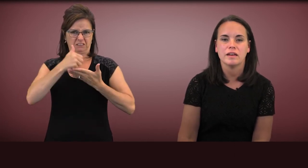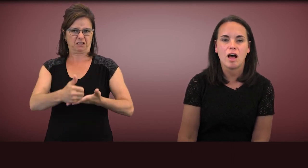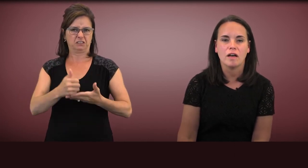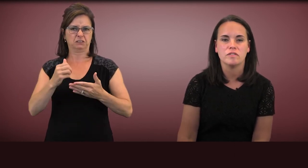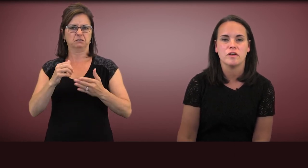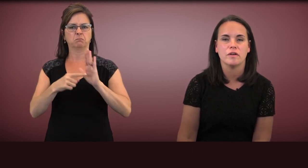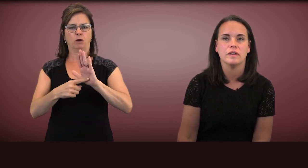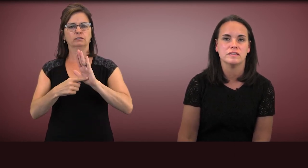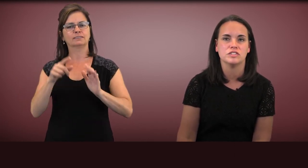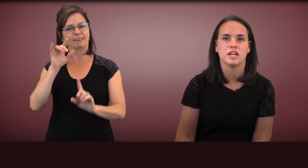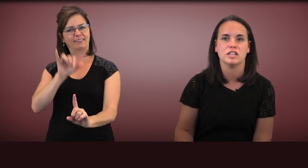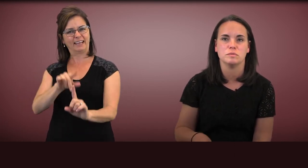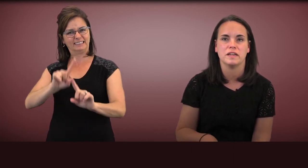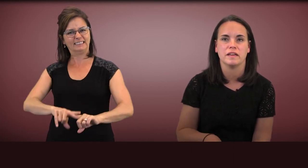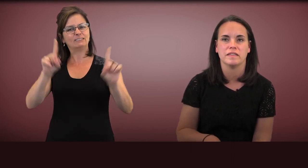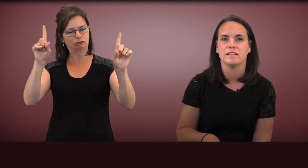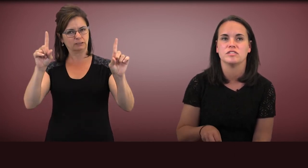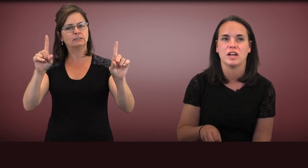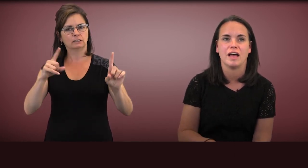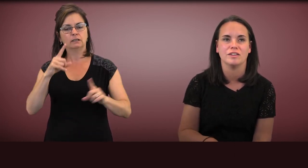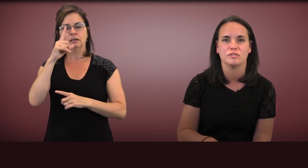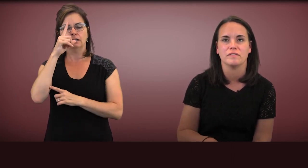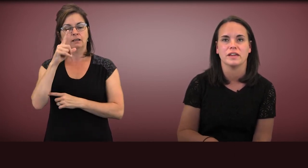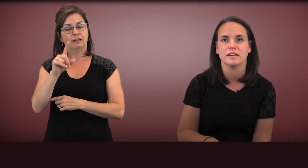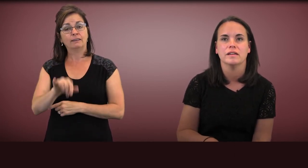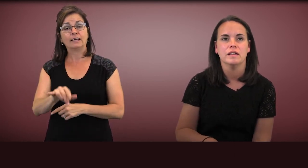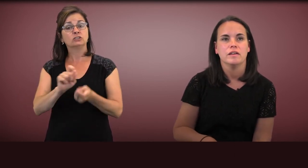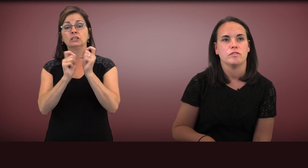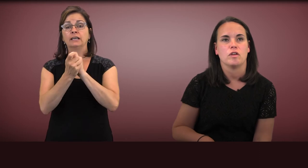It also is a change, because it's child driven.